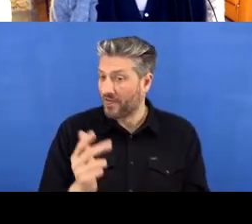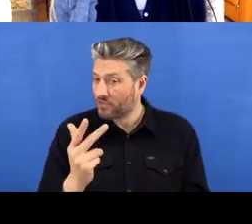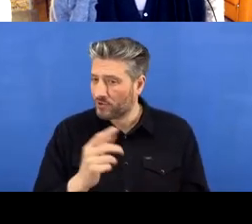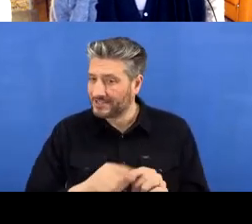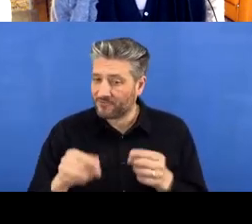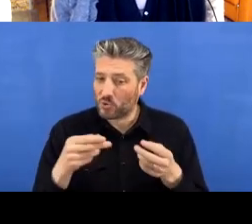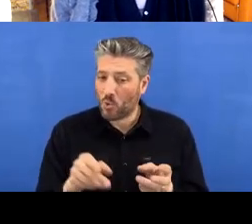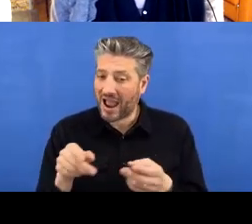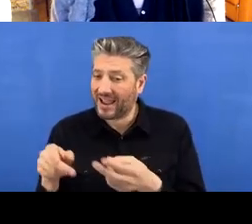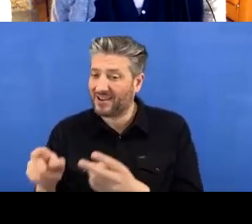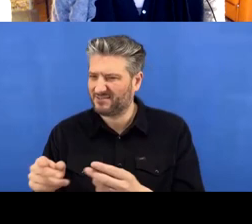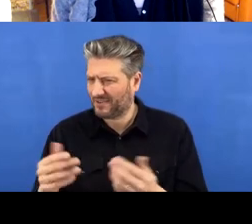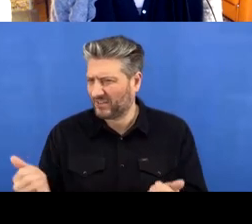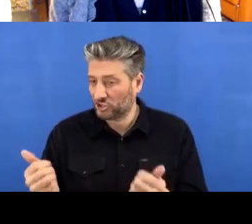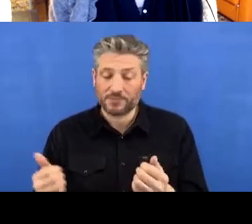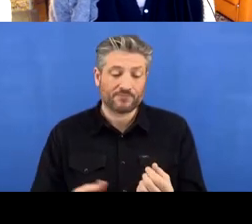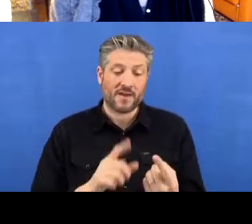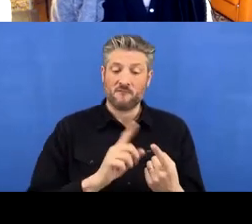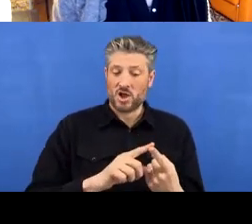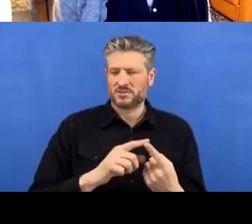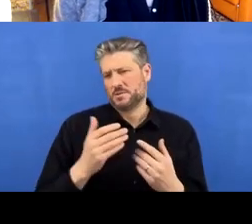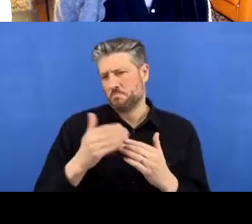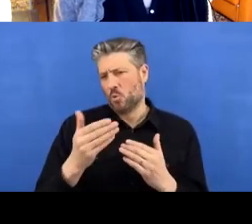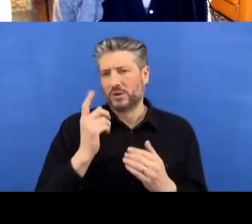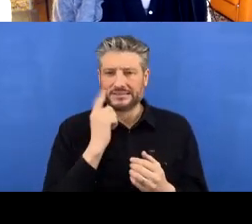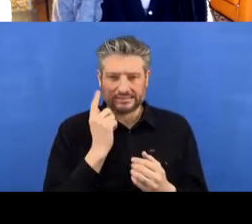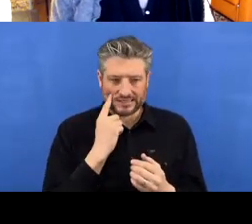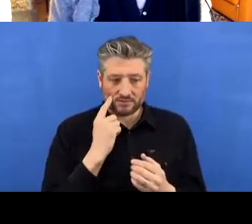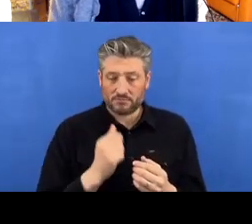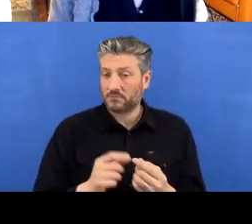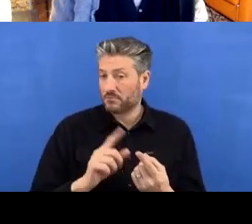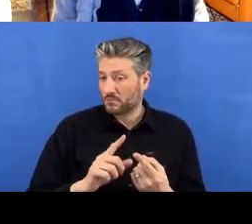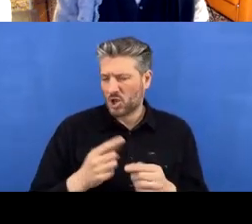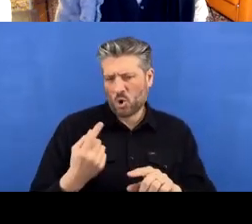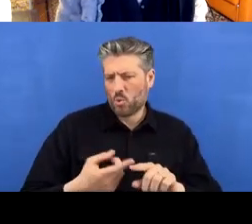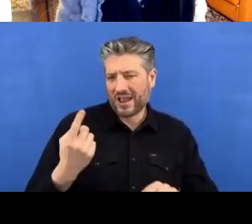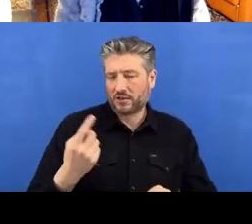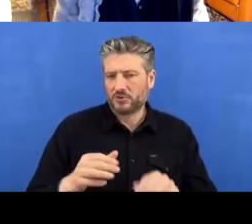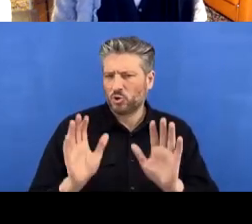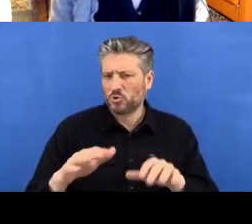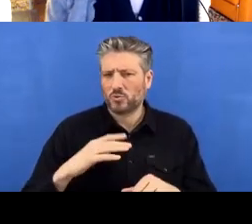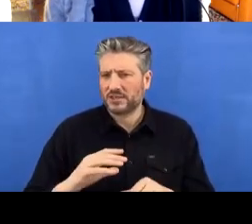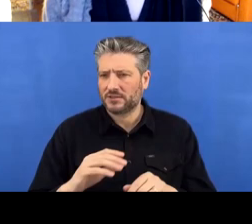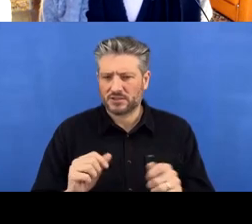the easiest and the quickest because you don't need to switch back into GitHub Desktop.